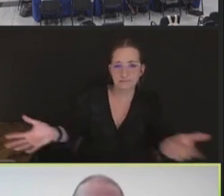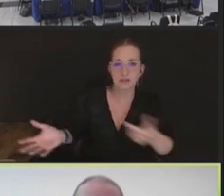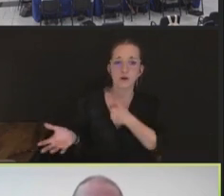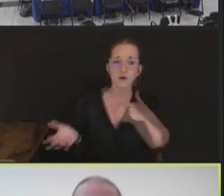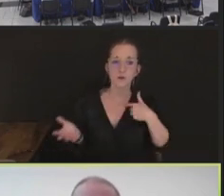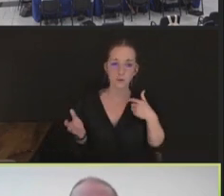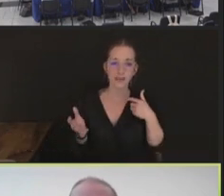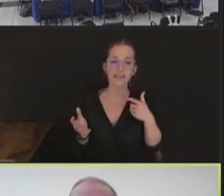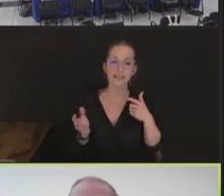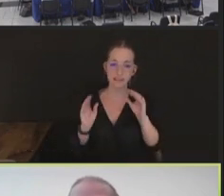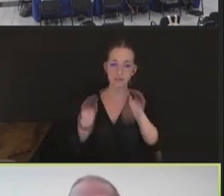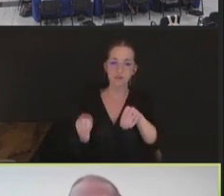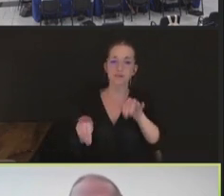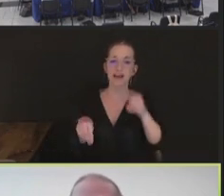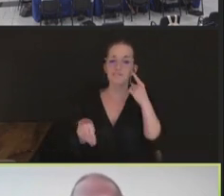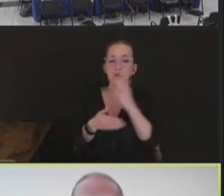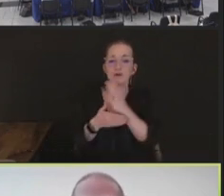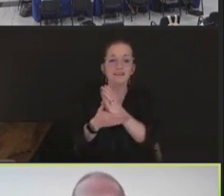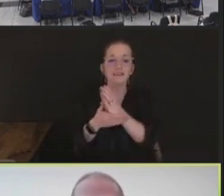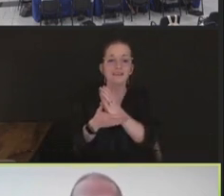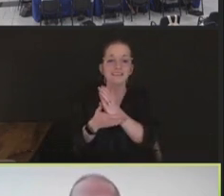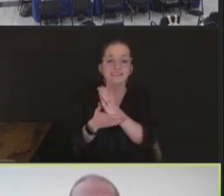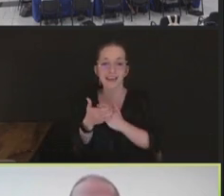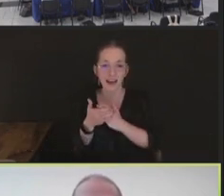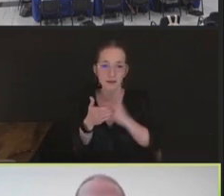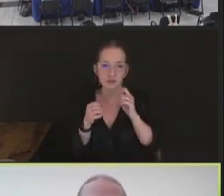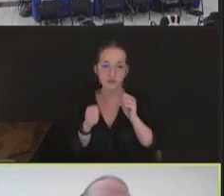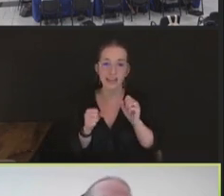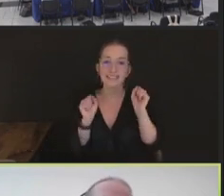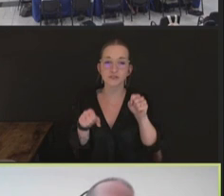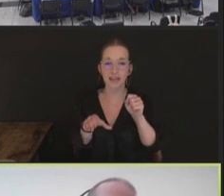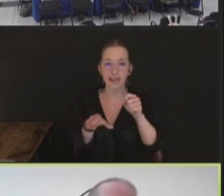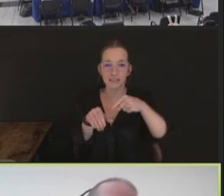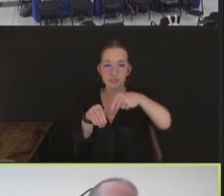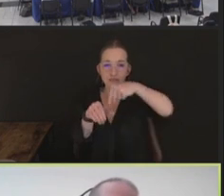can be administered to the egg before they hatch. So we use a novo vaccination as one